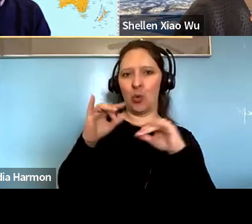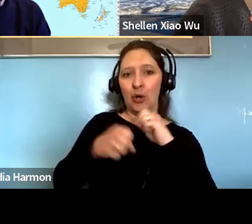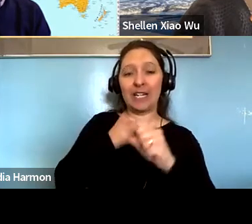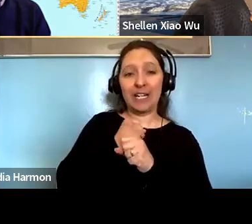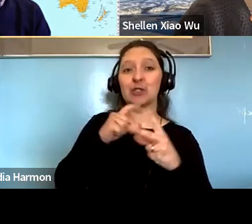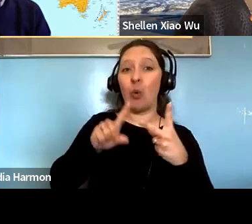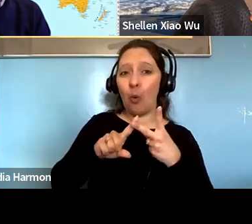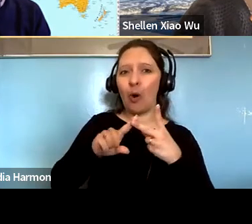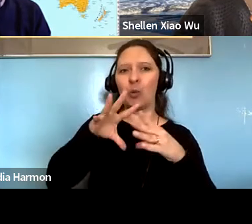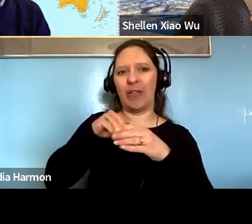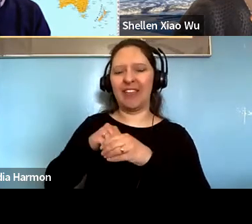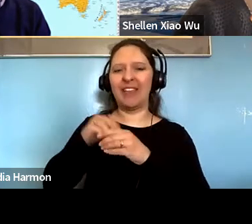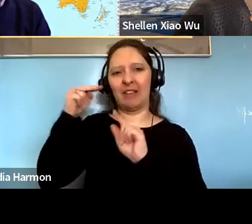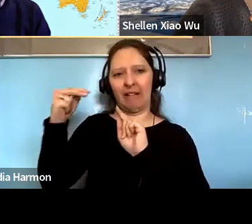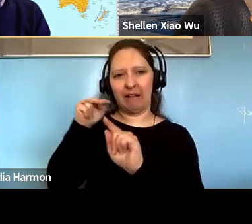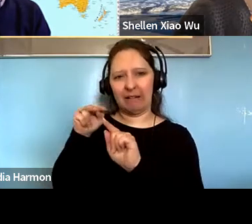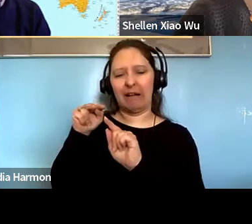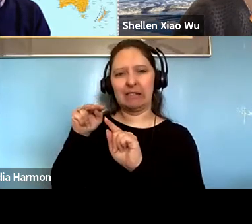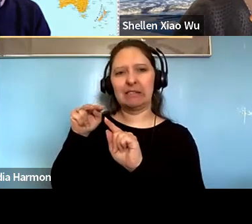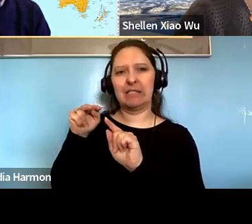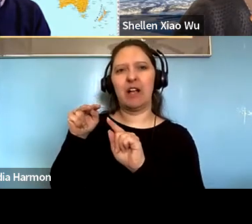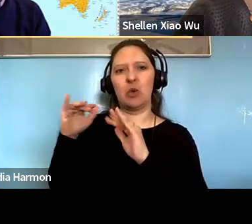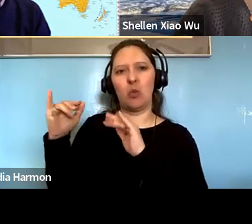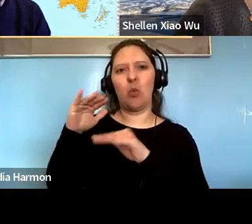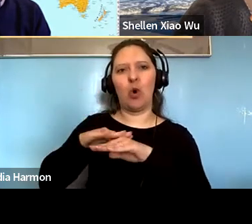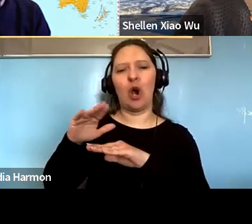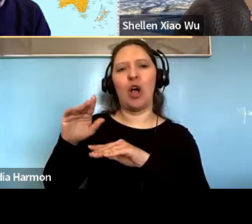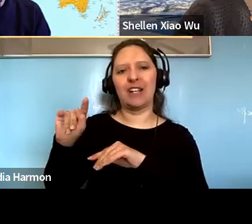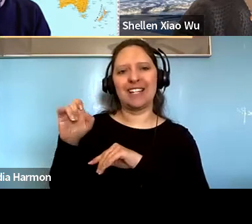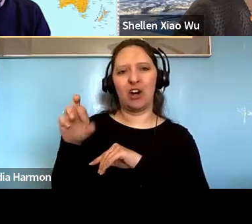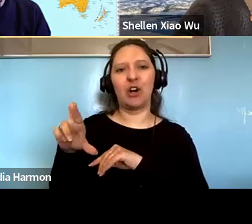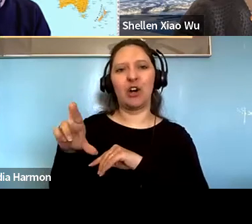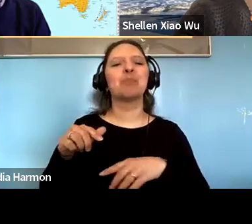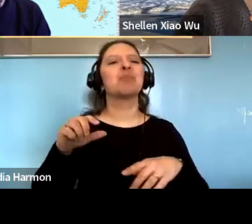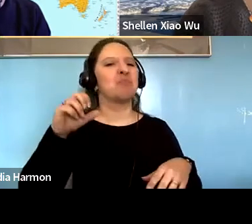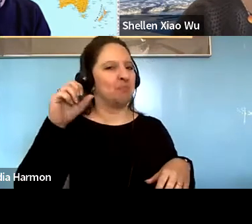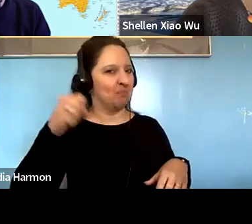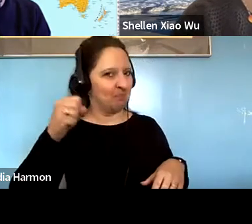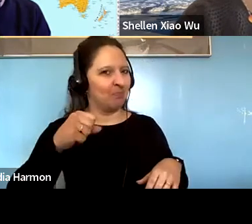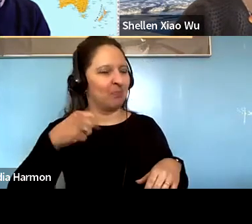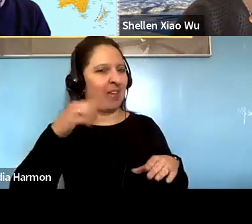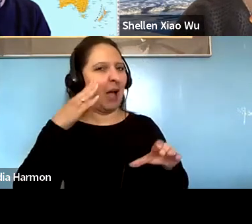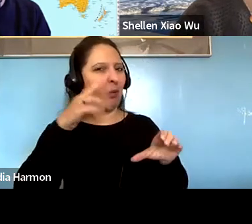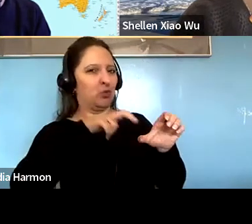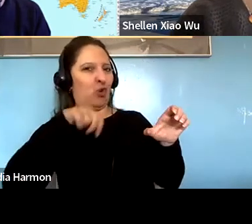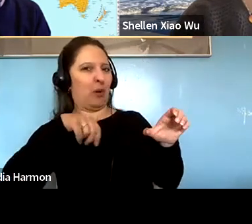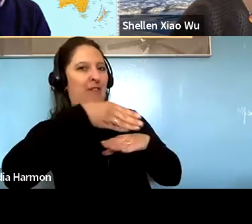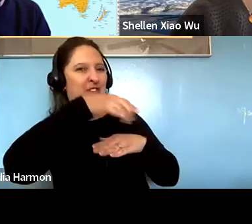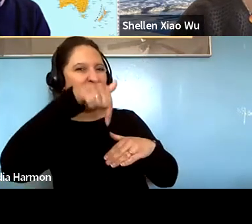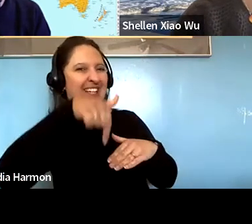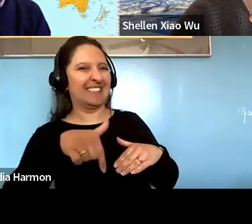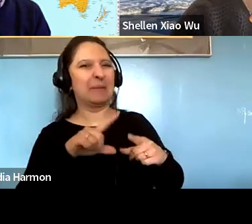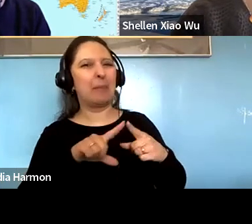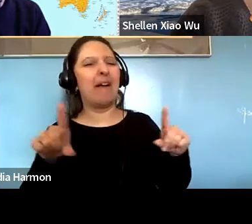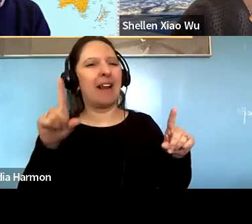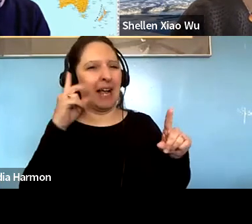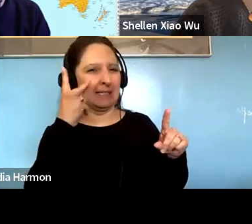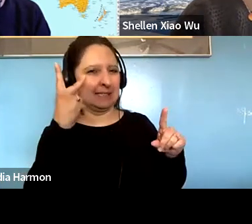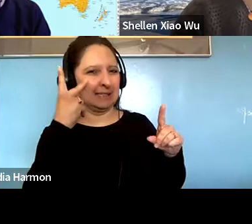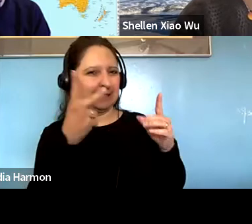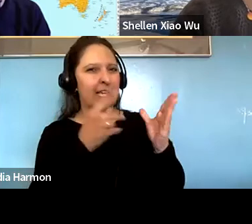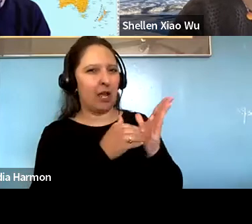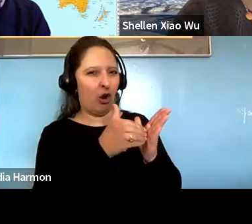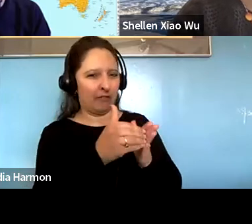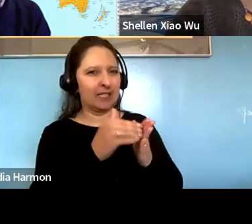Timothy Gill: yeah now that's important I am i'll just drop off after this but yeah that I think you're exactly right, you know because there's often I see this a lot in political sociology or in popular press like.